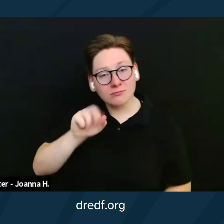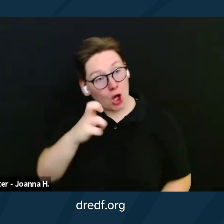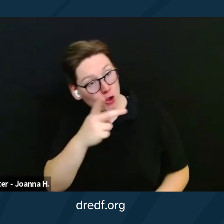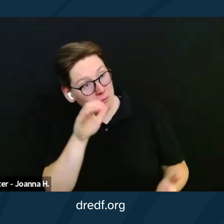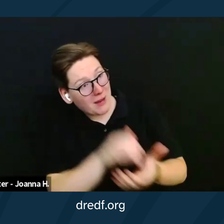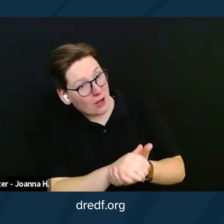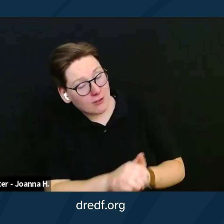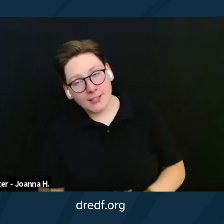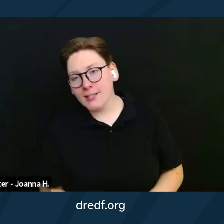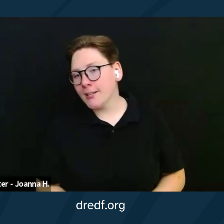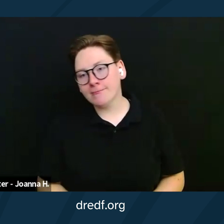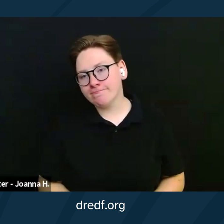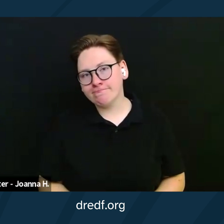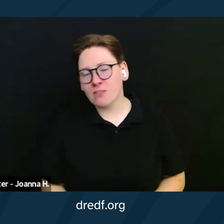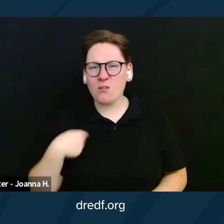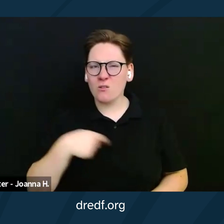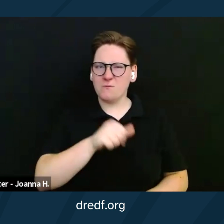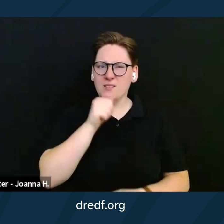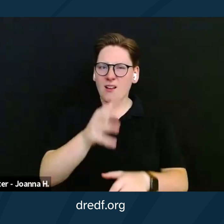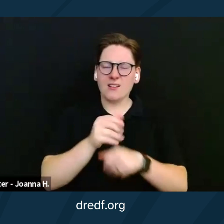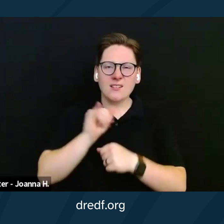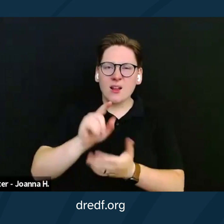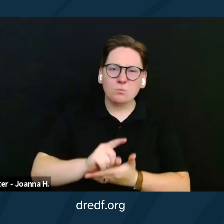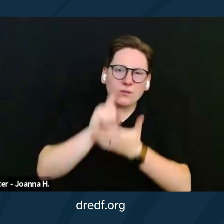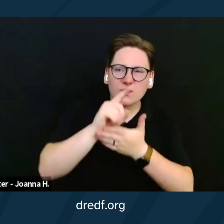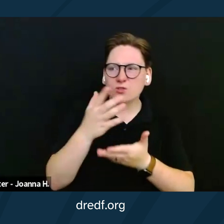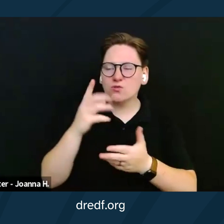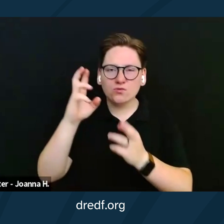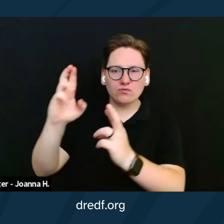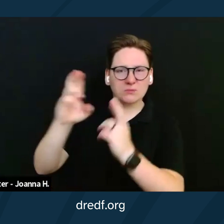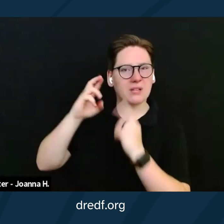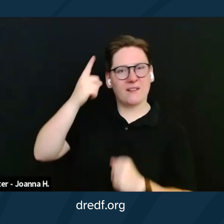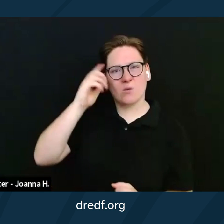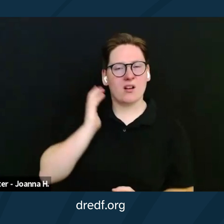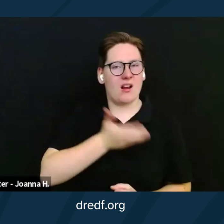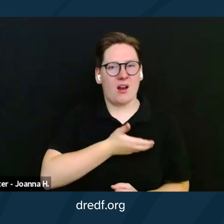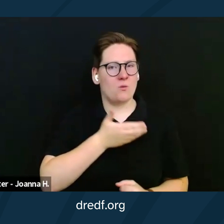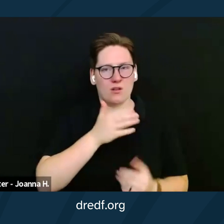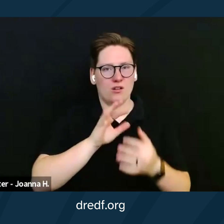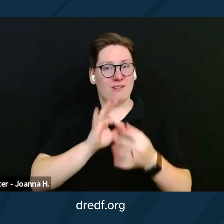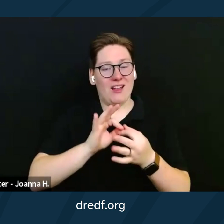Nor do we get the privileges or respect for our relationship given to married people.